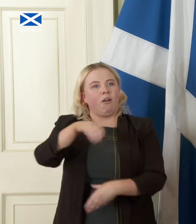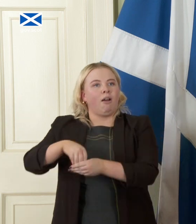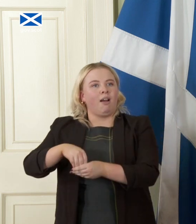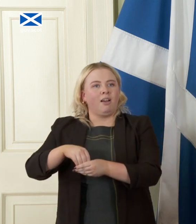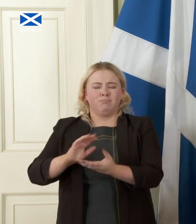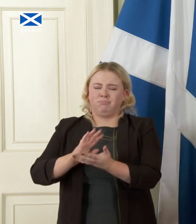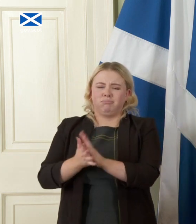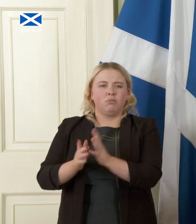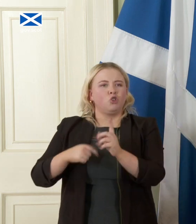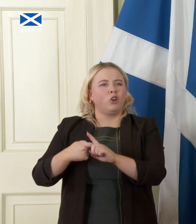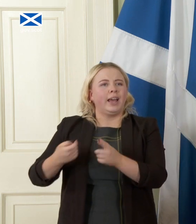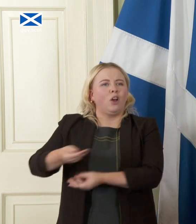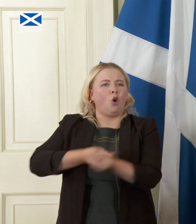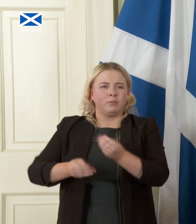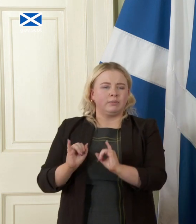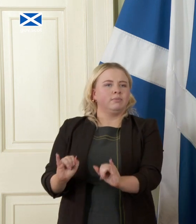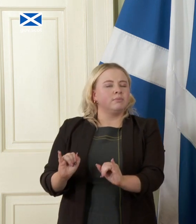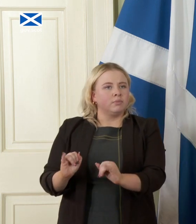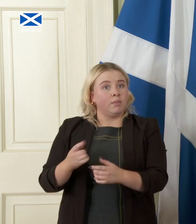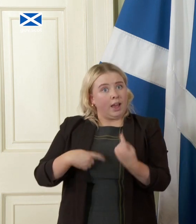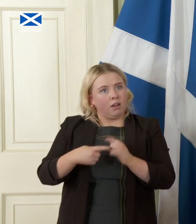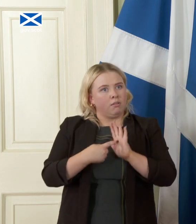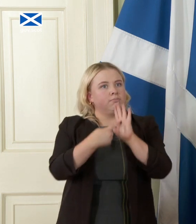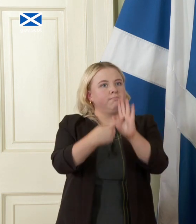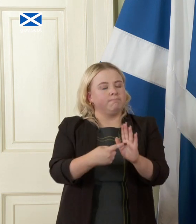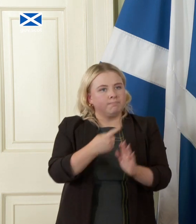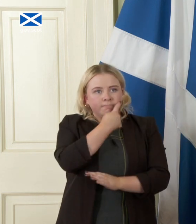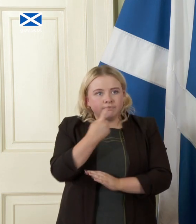that we make the positive choice to be independent and you know I am confident